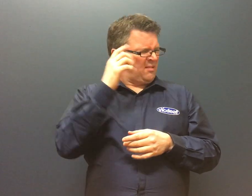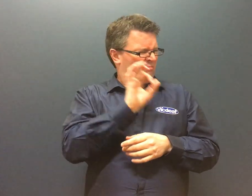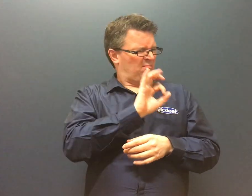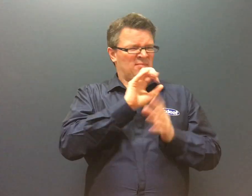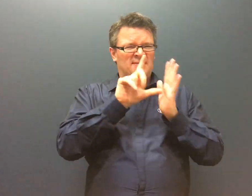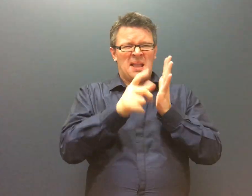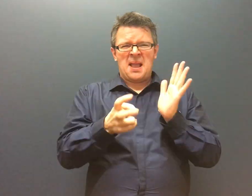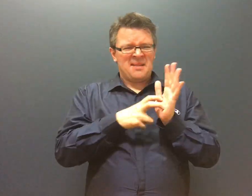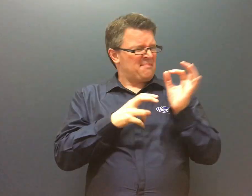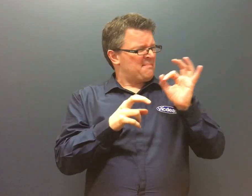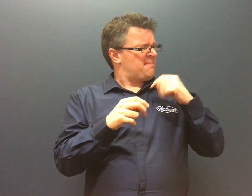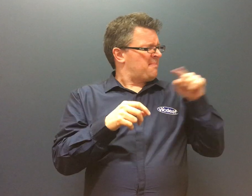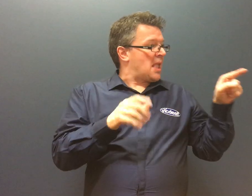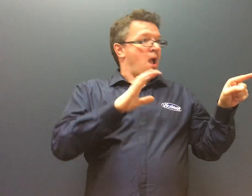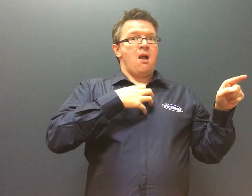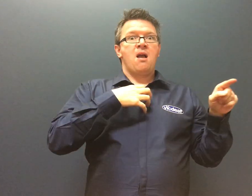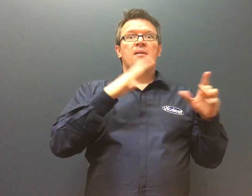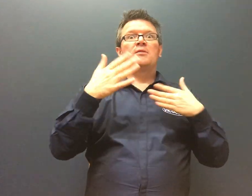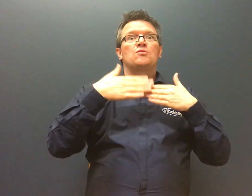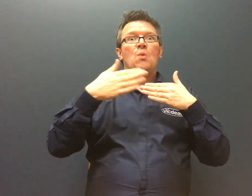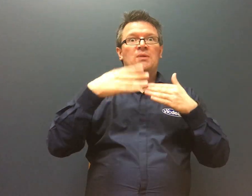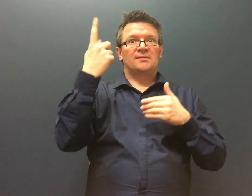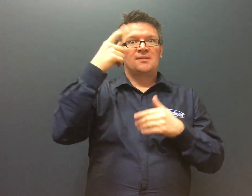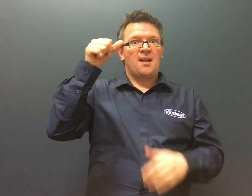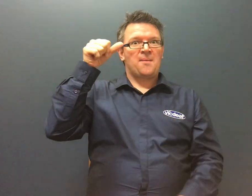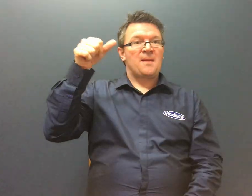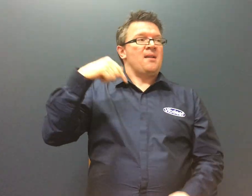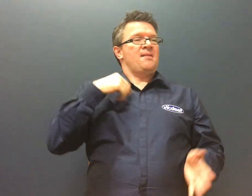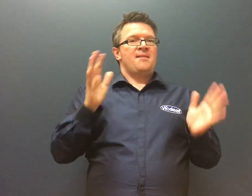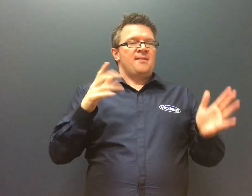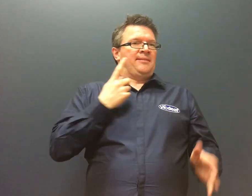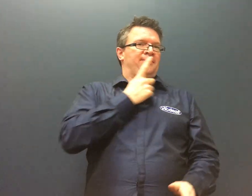I knew it wasn't the alarm clock and then realised it was notifying me someone was at the door.